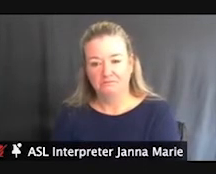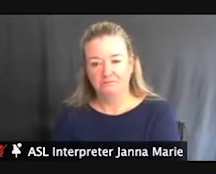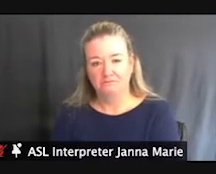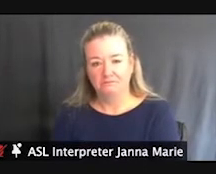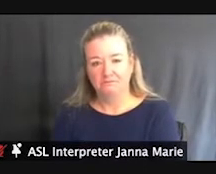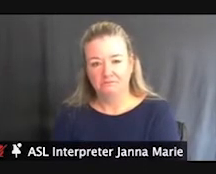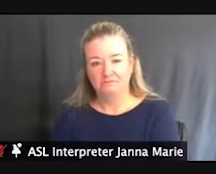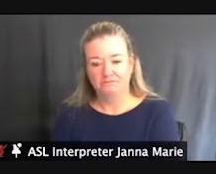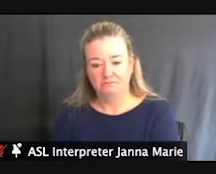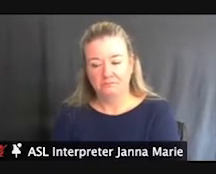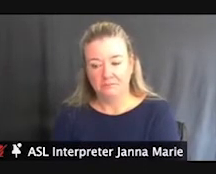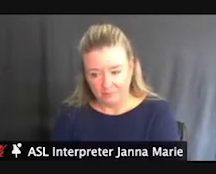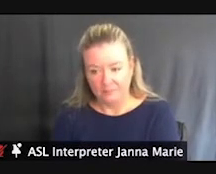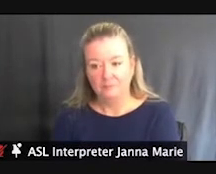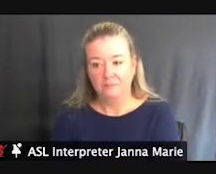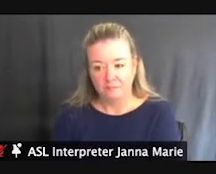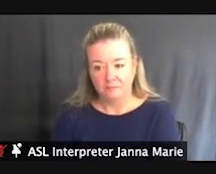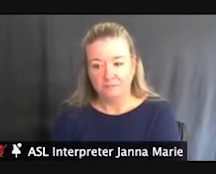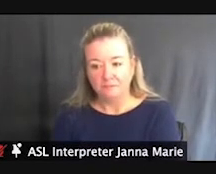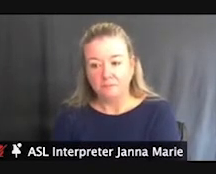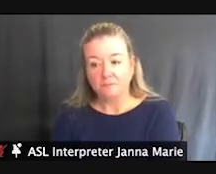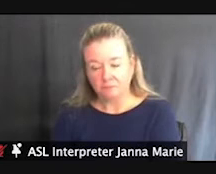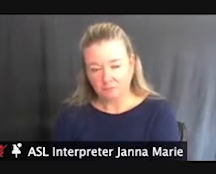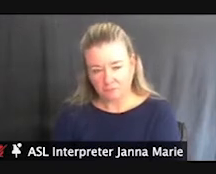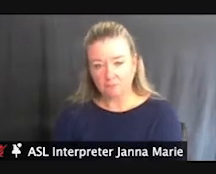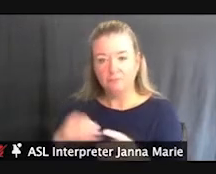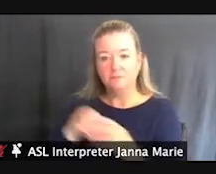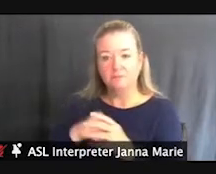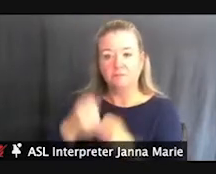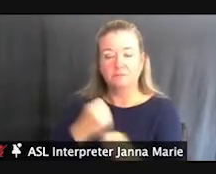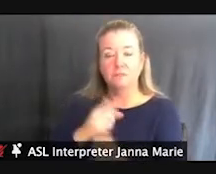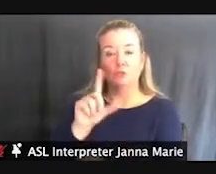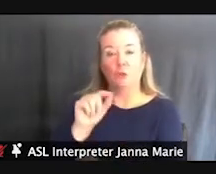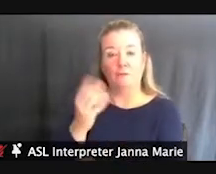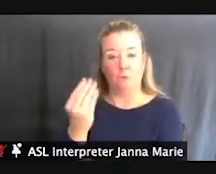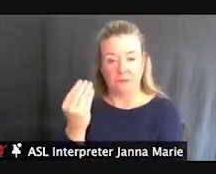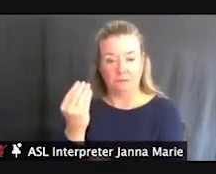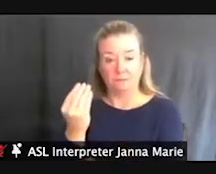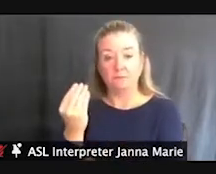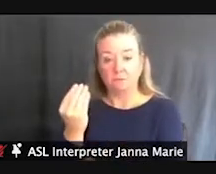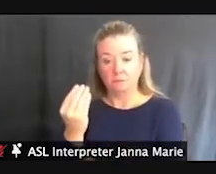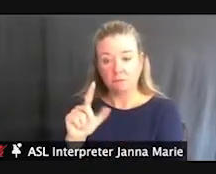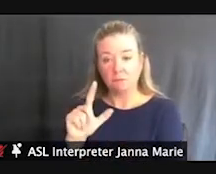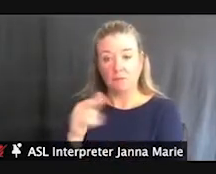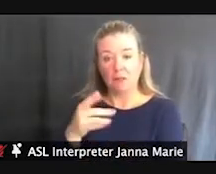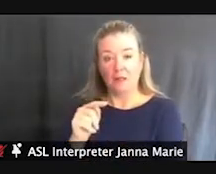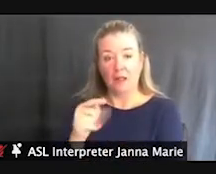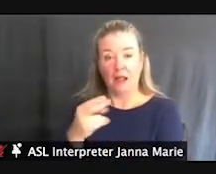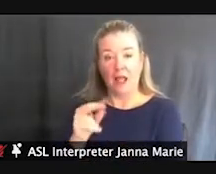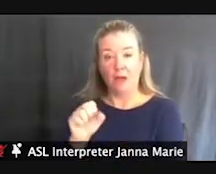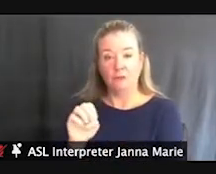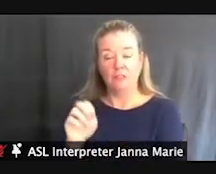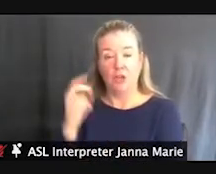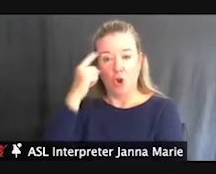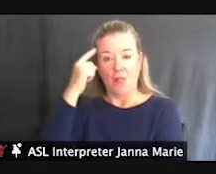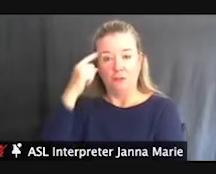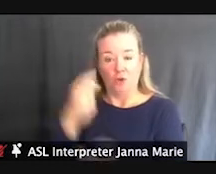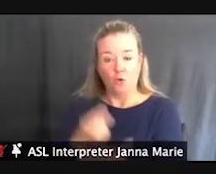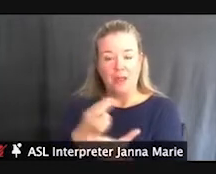So in 2014, the Lighthouse Neurological Rehabilitation Center partnered with Interlochen State Park